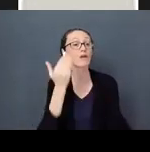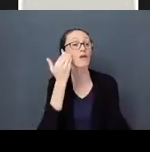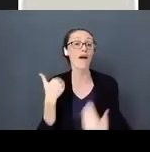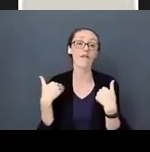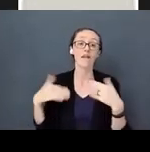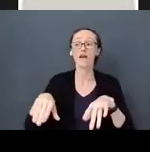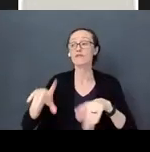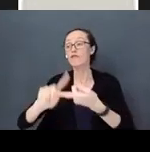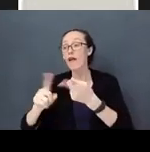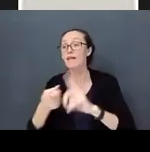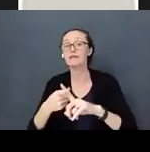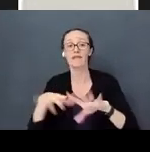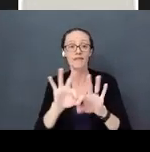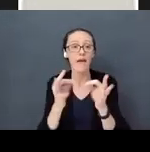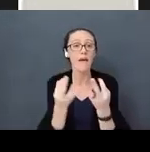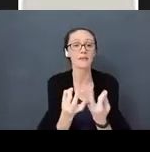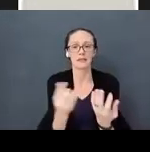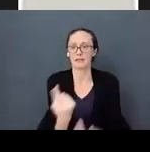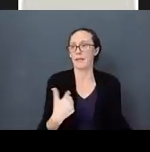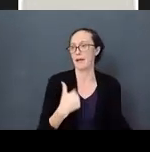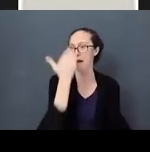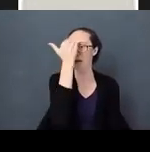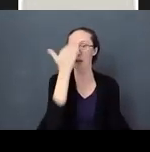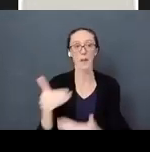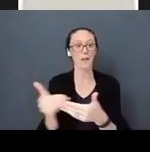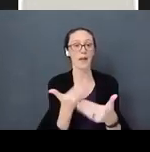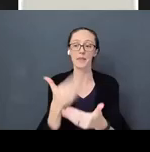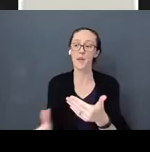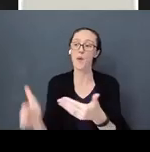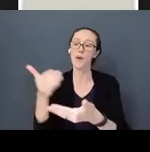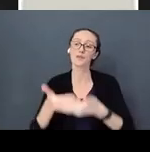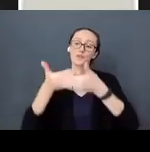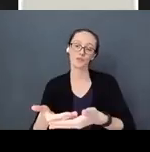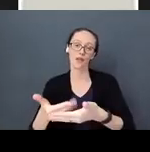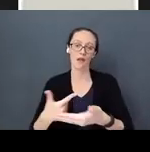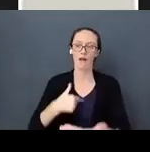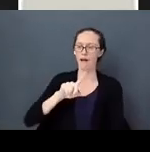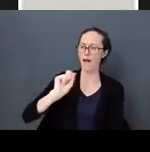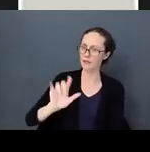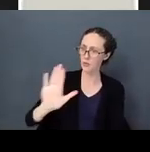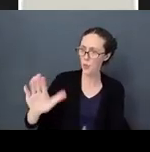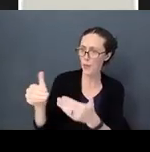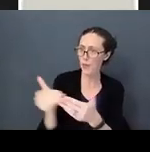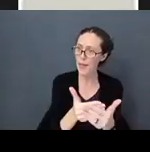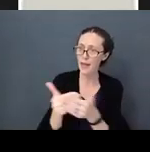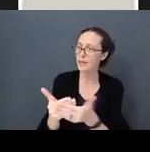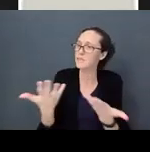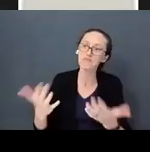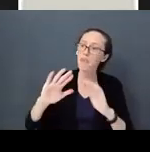I know has a new baby and I ask them, How’s your baby? Their face lights up like a Christmas tree.